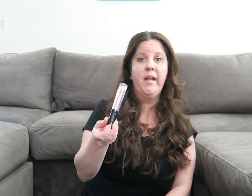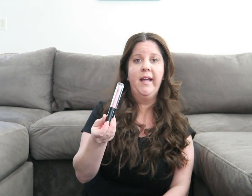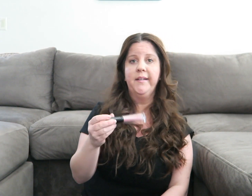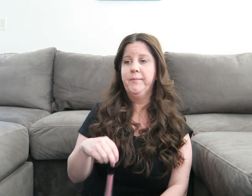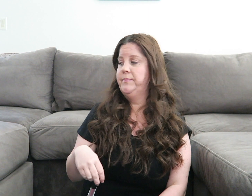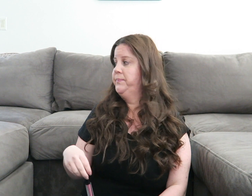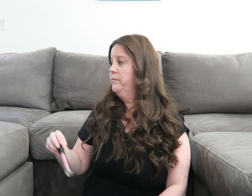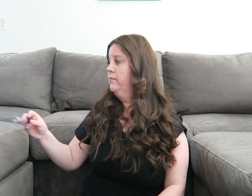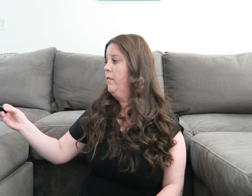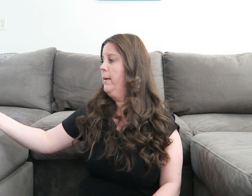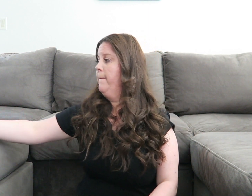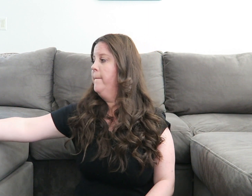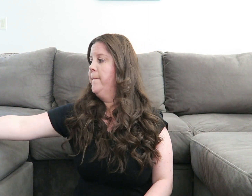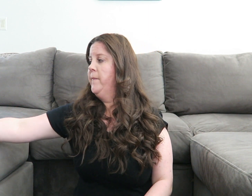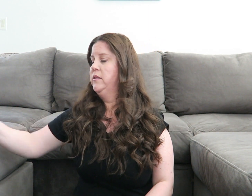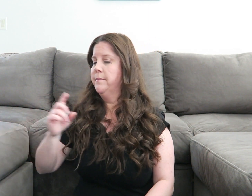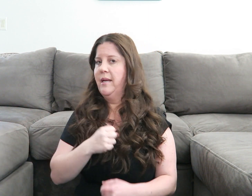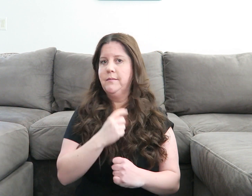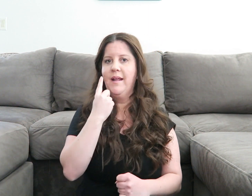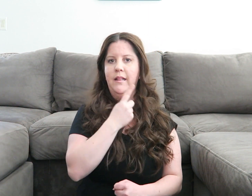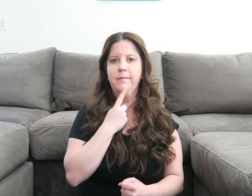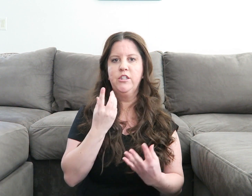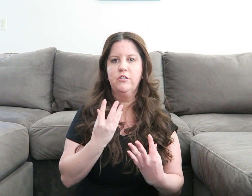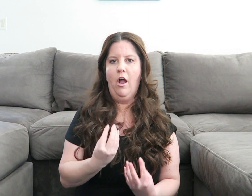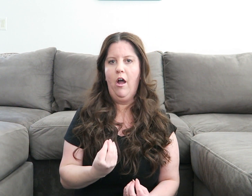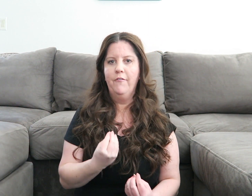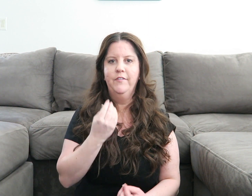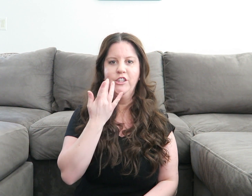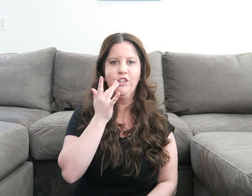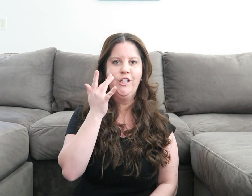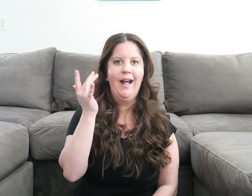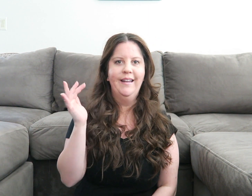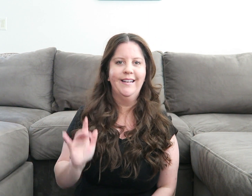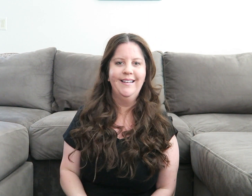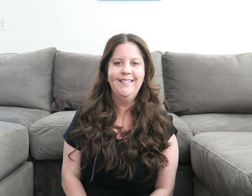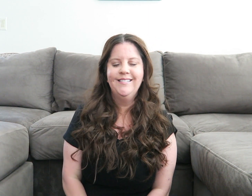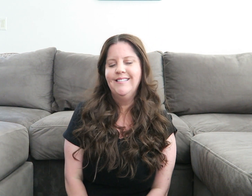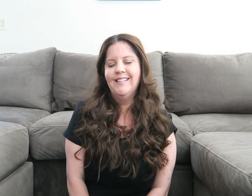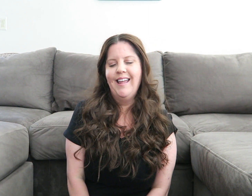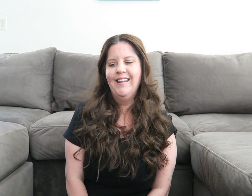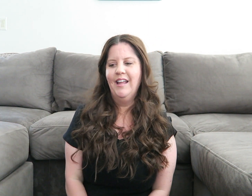I like it. Makes my lip soft and shiny, yay